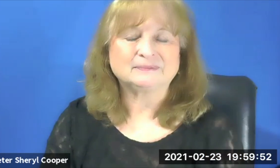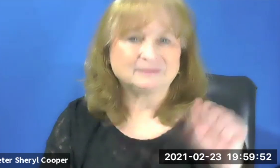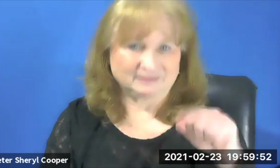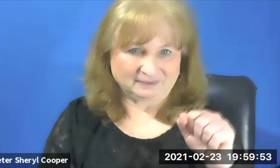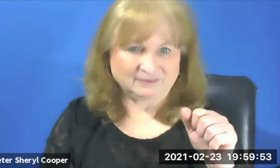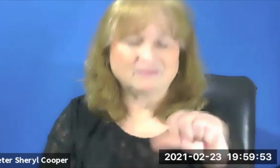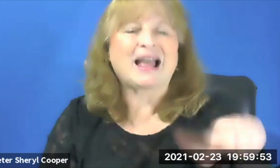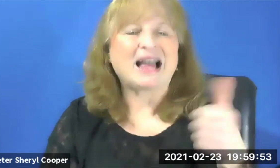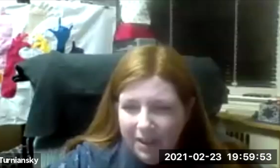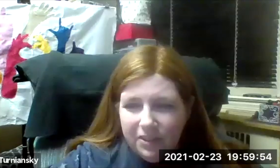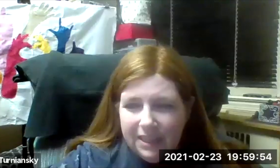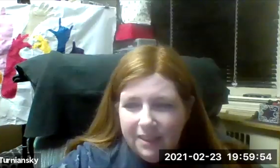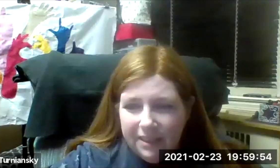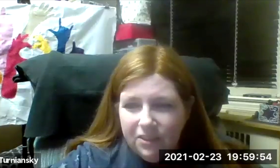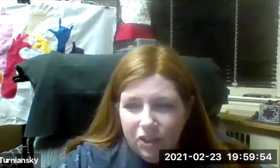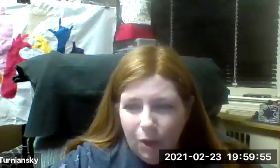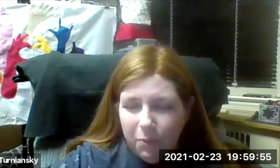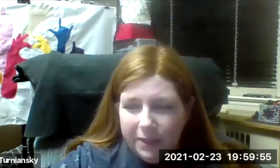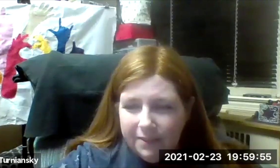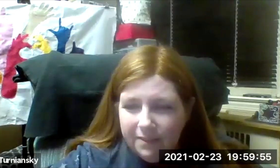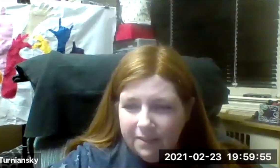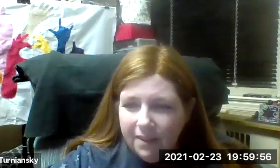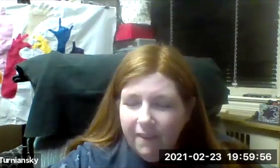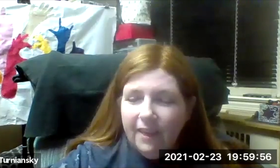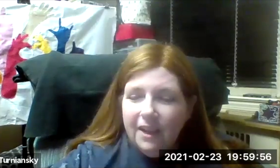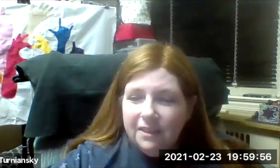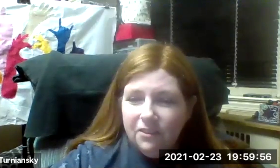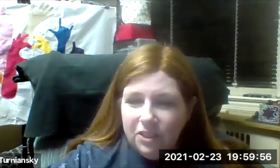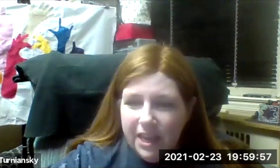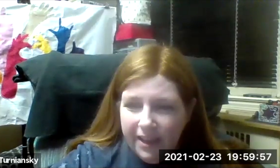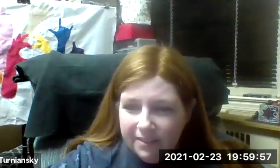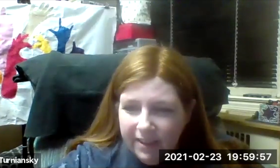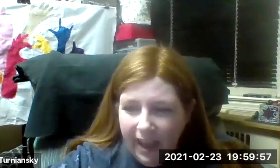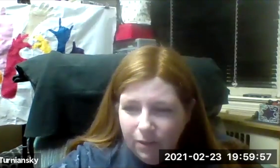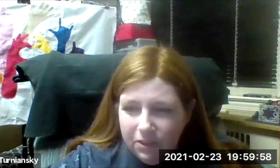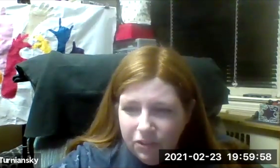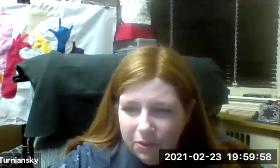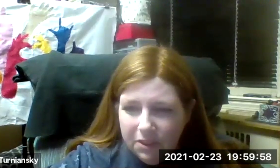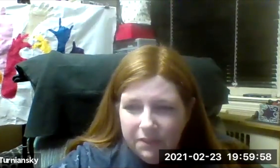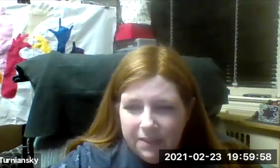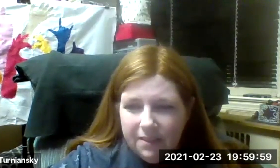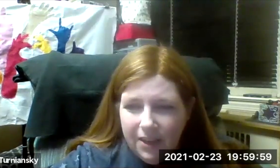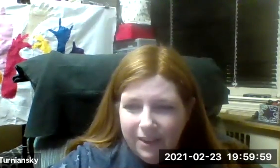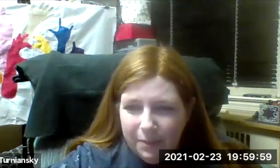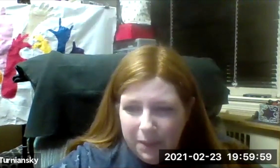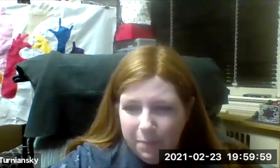There's another question from Dr. E. Lynn gentleman cob wits. She asked: How did you convince hearing